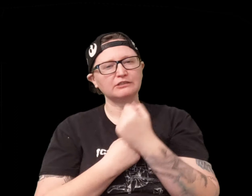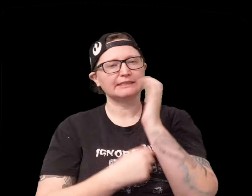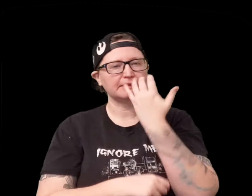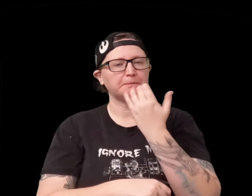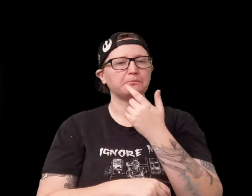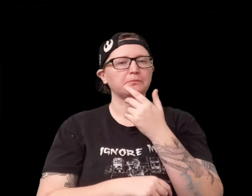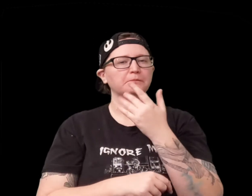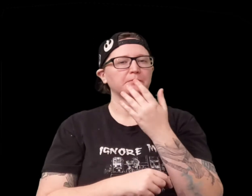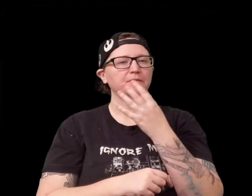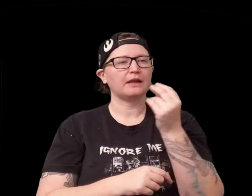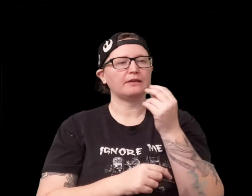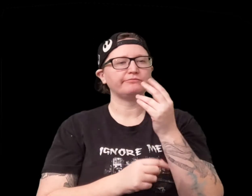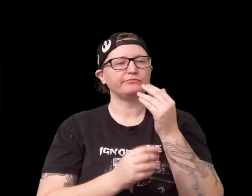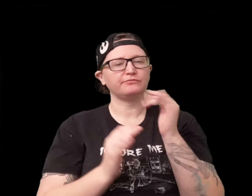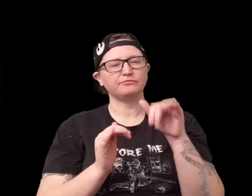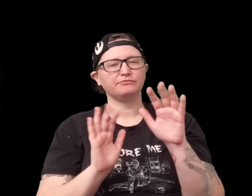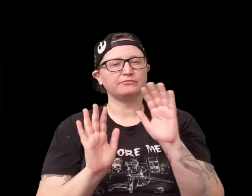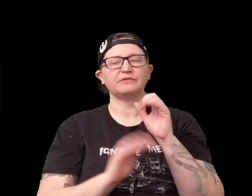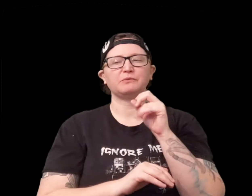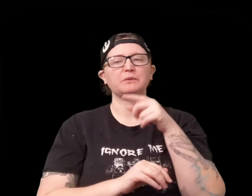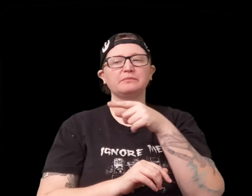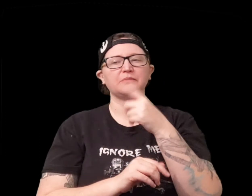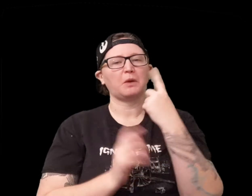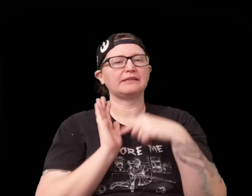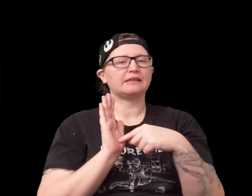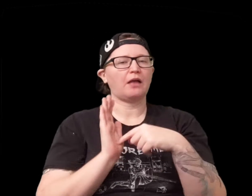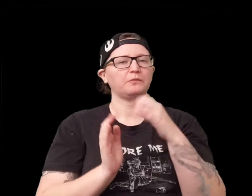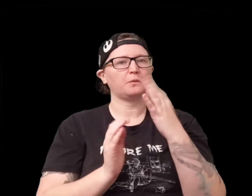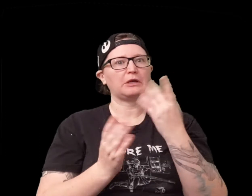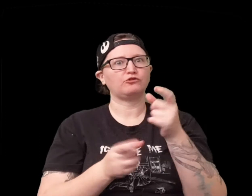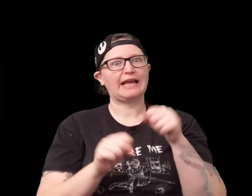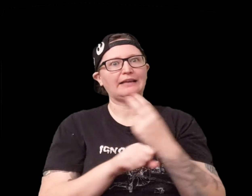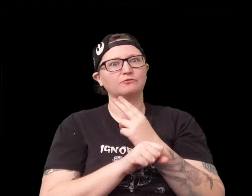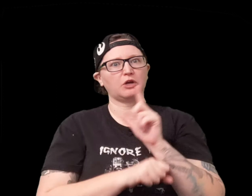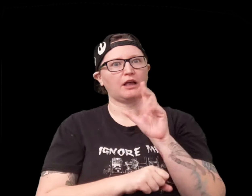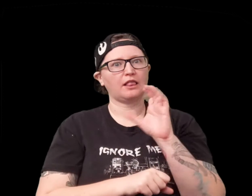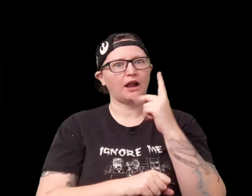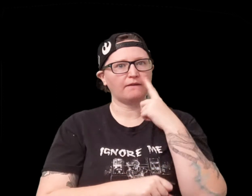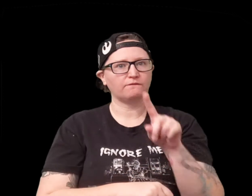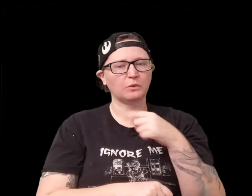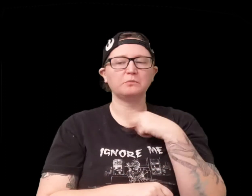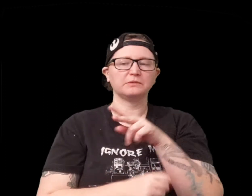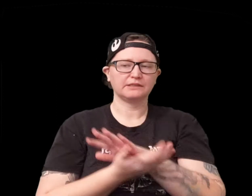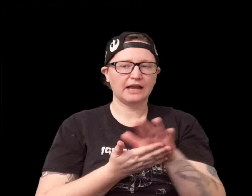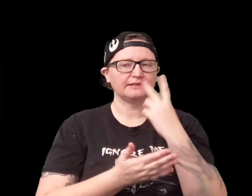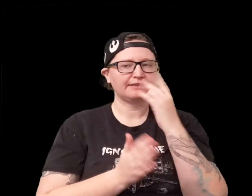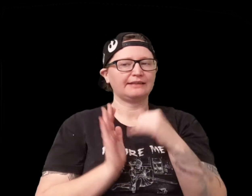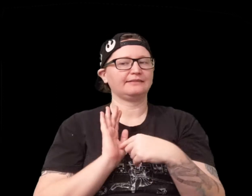sparingly in certain situations so one example of something you could use luck for which I